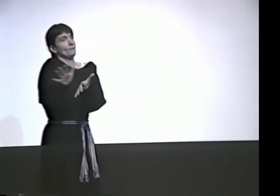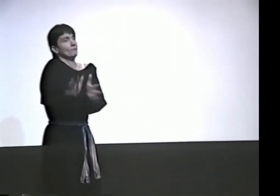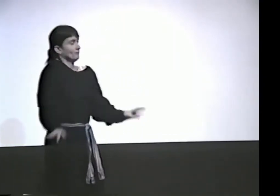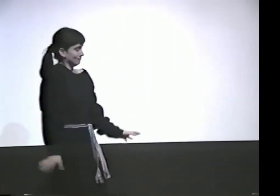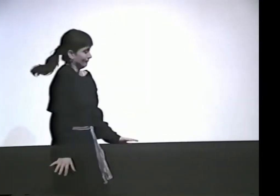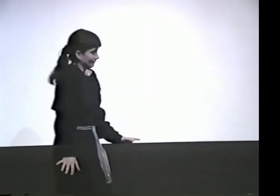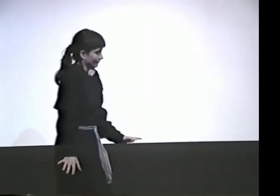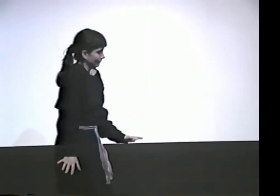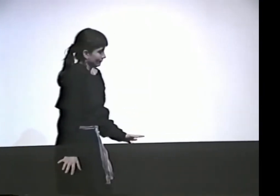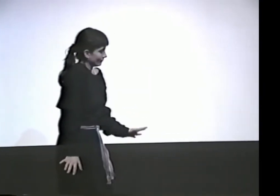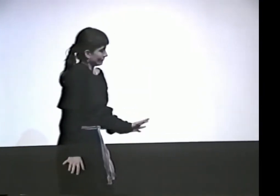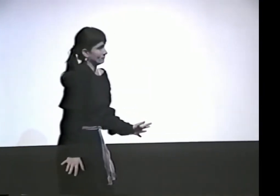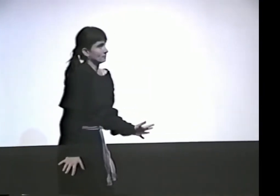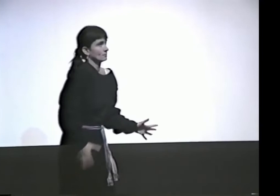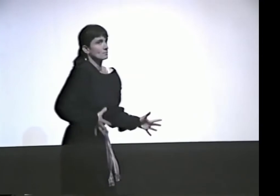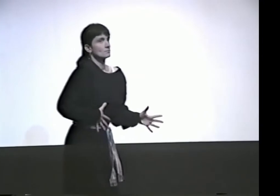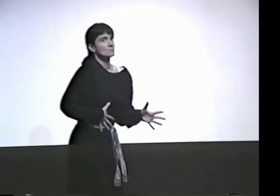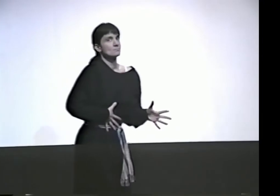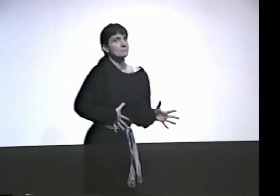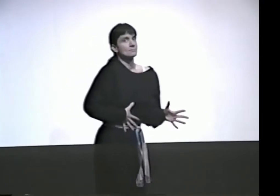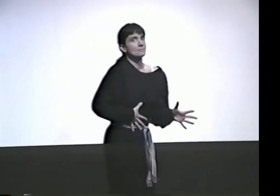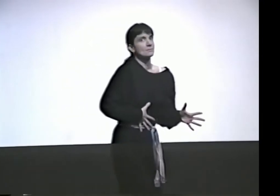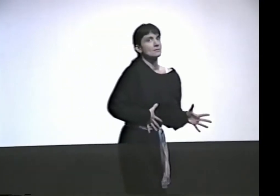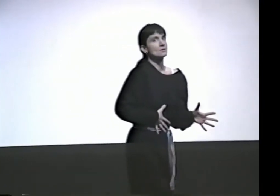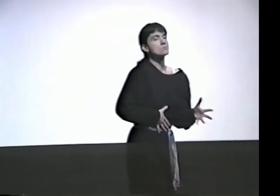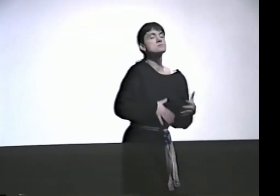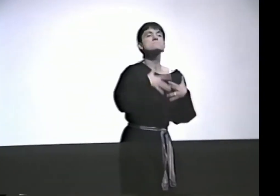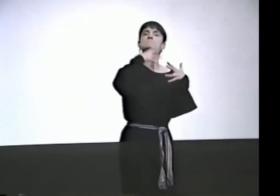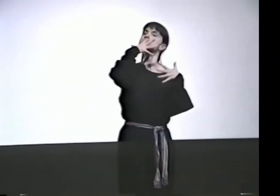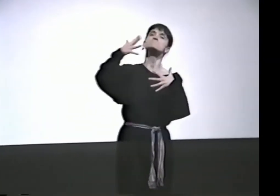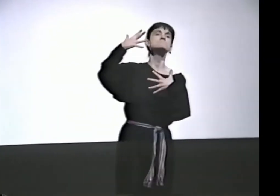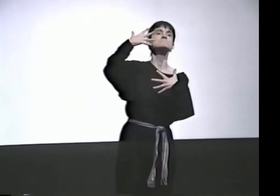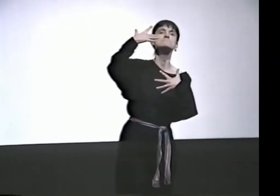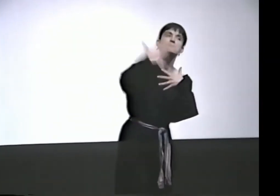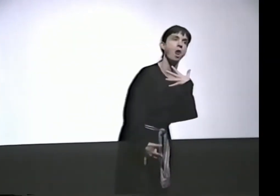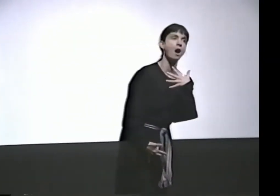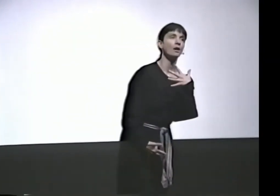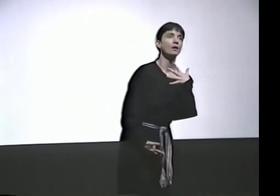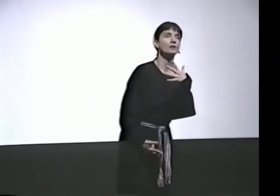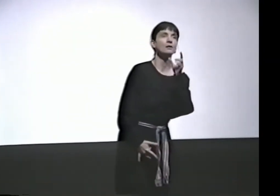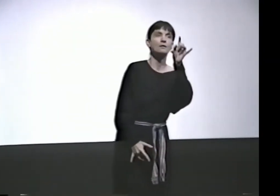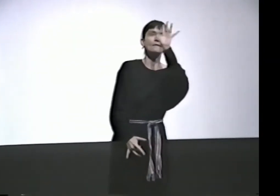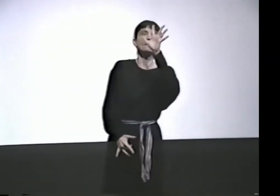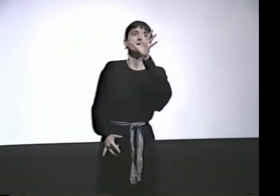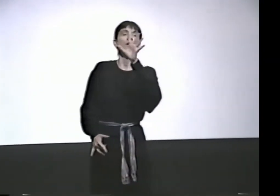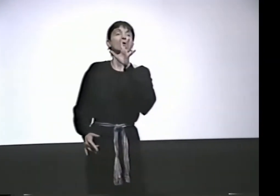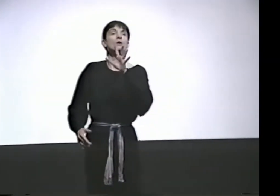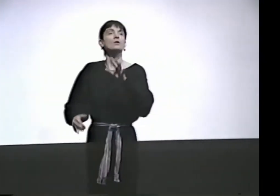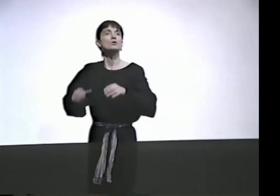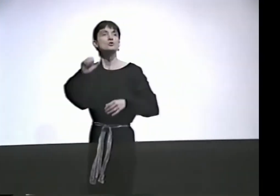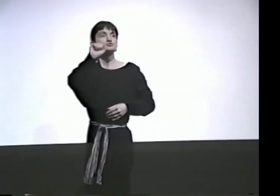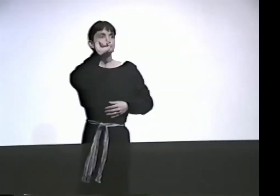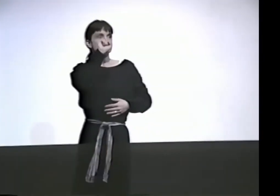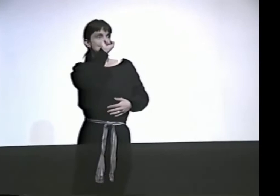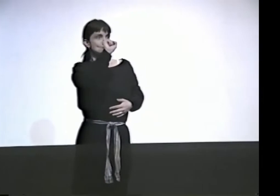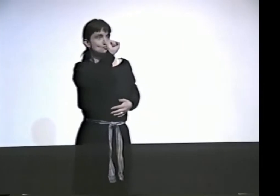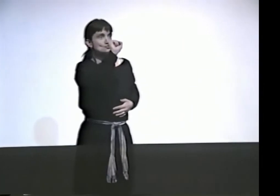I HATED THE MOVIE SO MUCH. I REALLY, REALLY HATED IT. IT WAS SO BLOODY, IT WAS AWFUL.